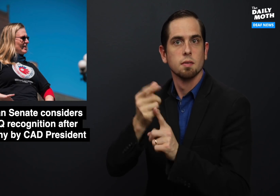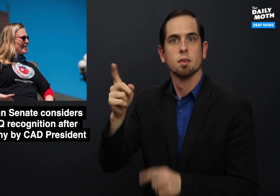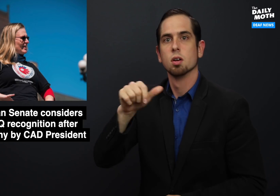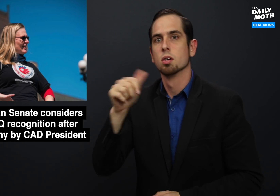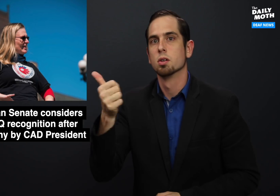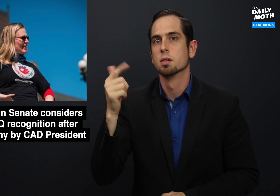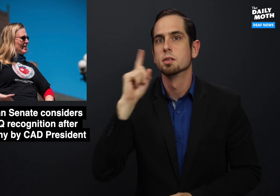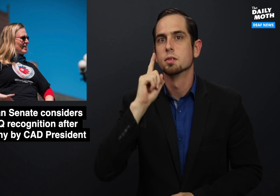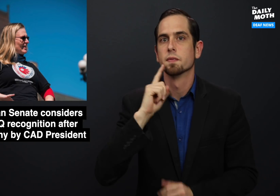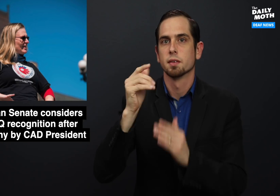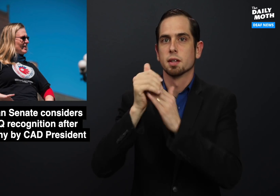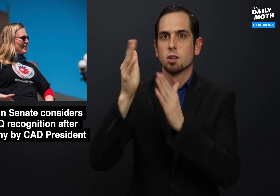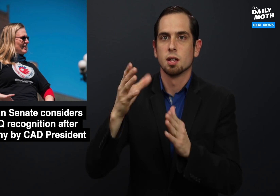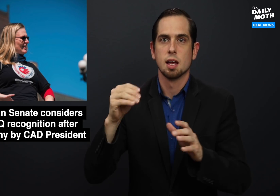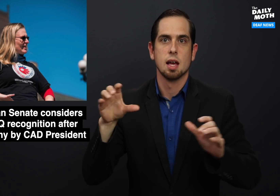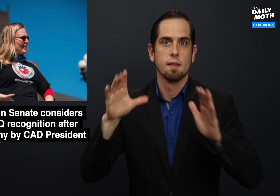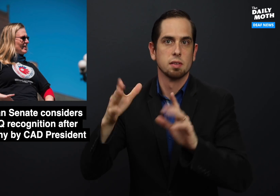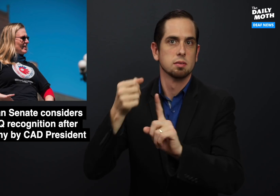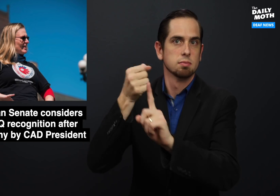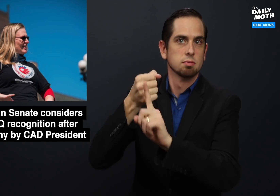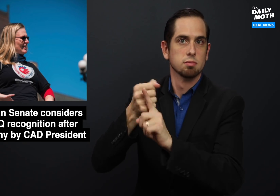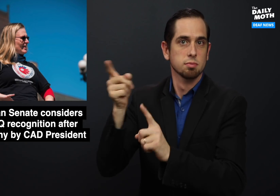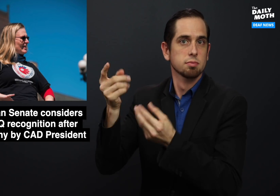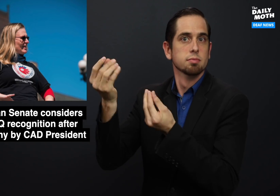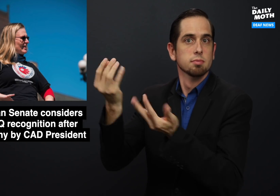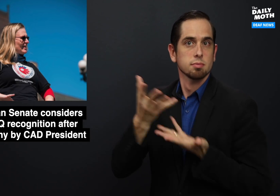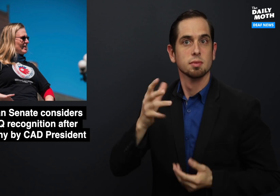another Deaf leader and activist,